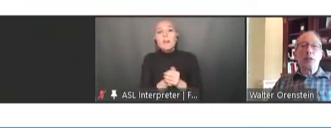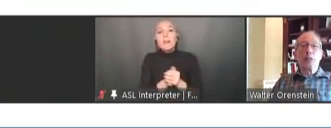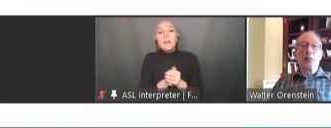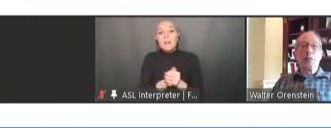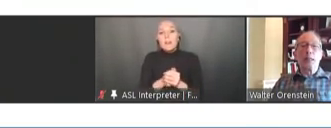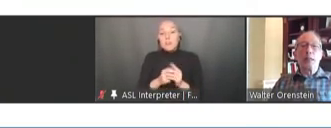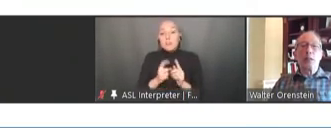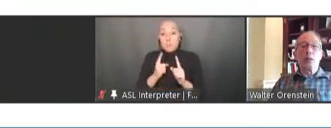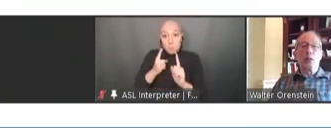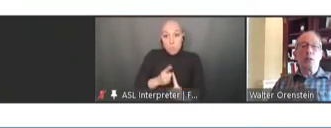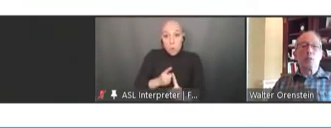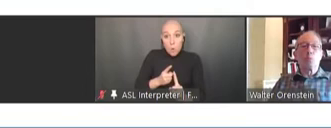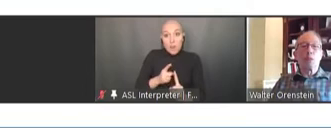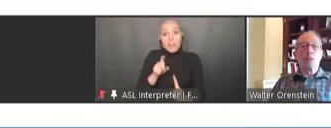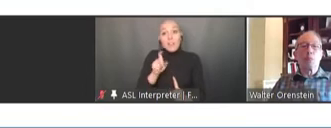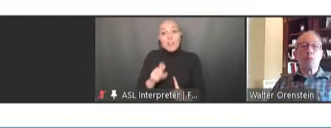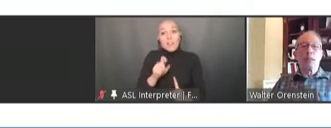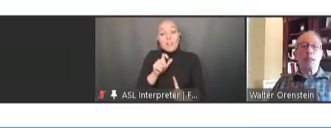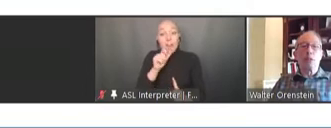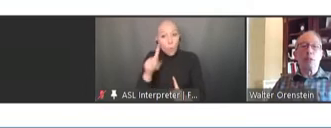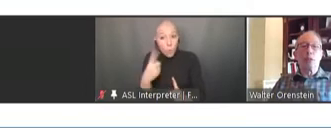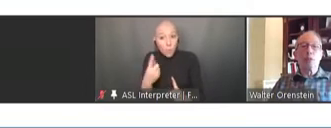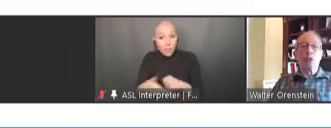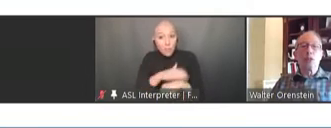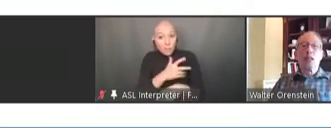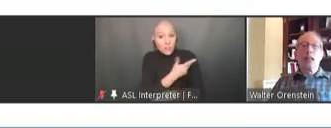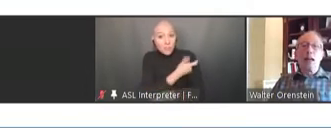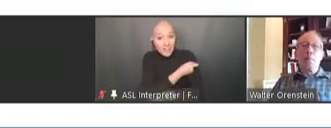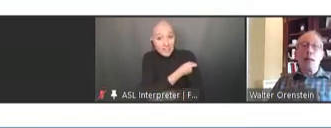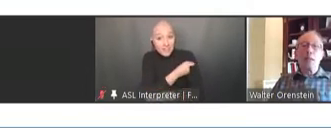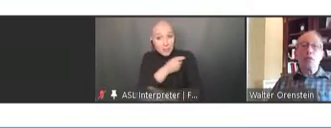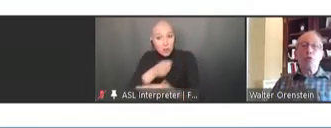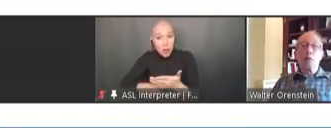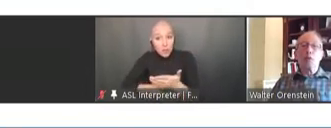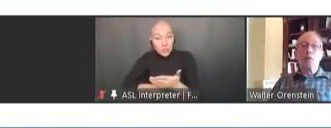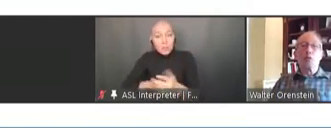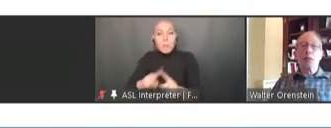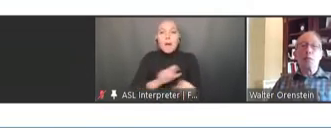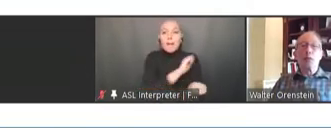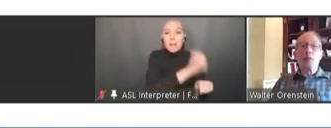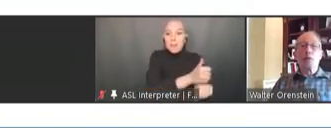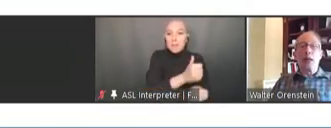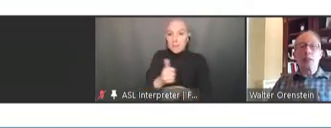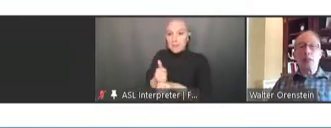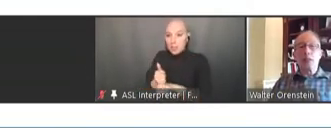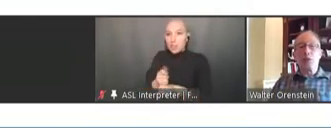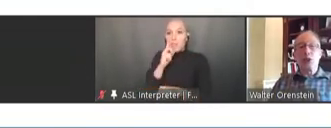cover vaccine costs but implementation costs. And many attribute the development of the Vaccine for